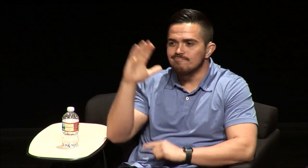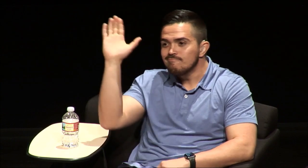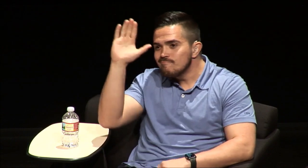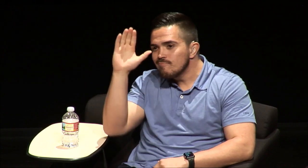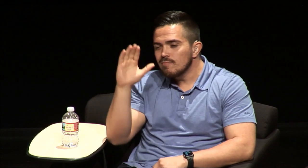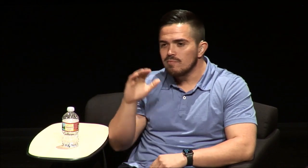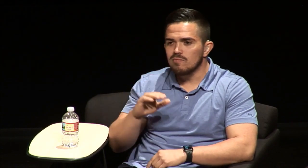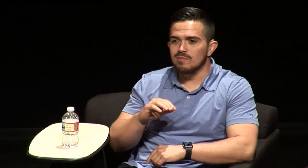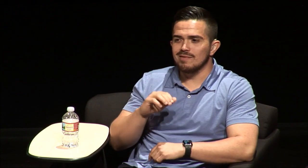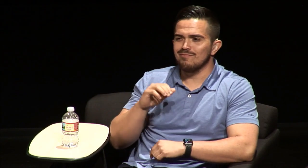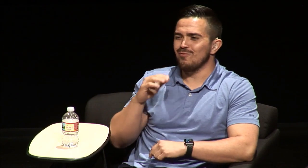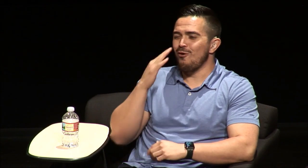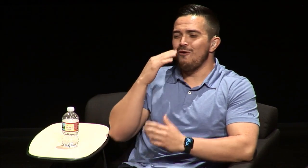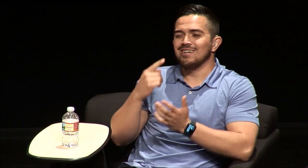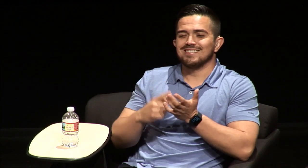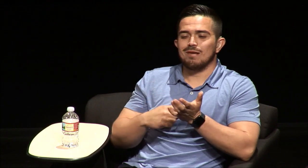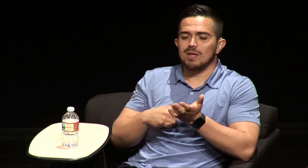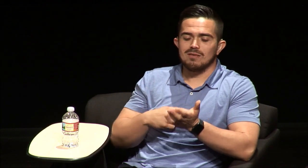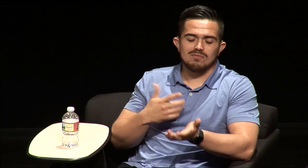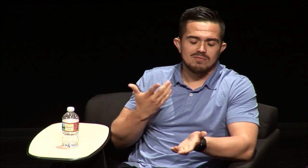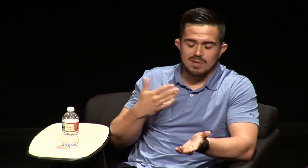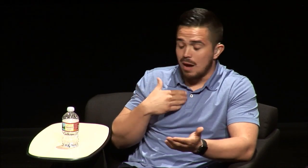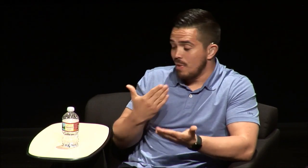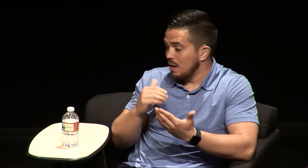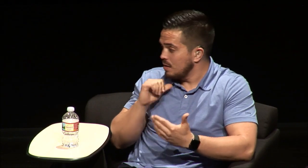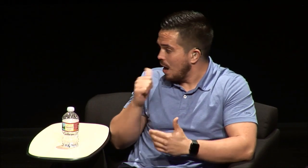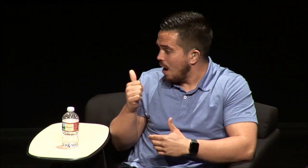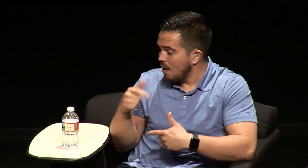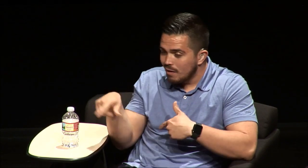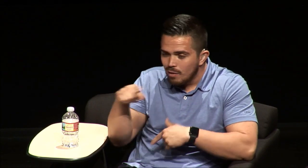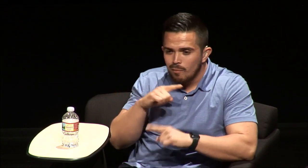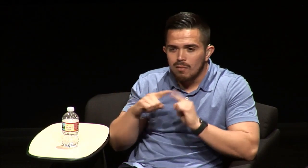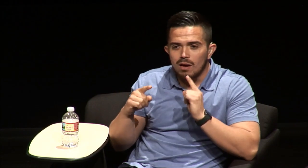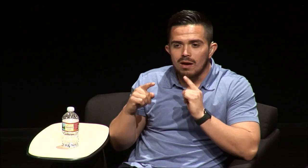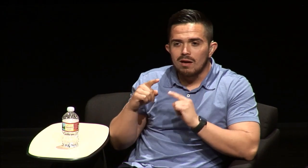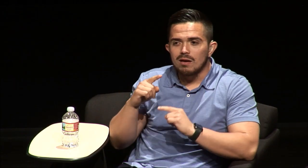you know pretend or put a cover on put a veil over who I was um I don't know if